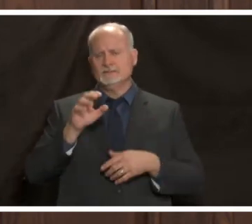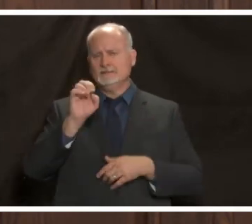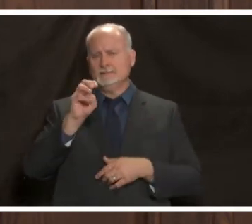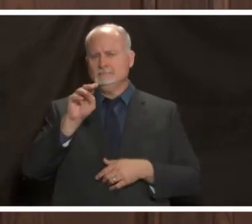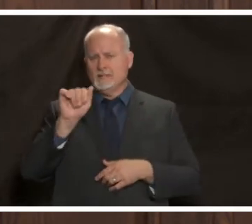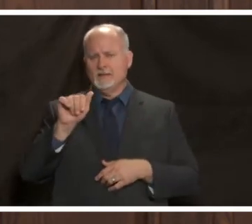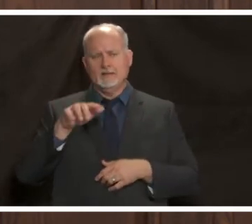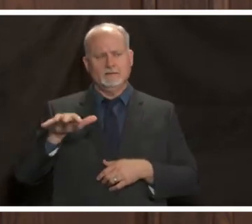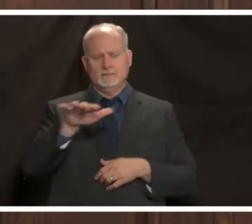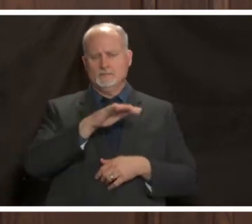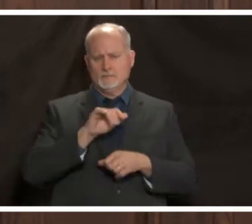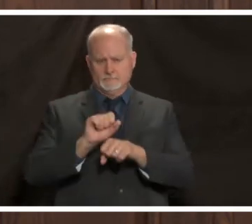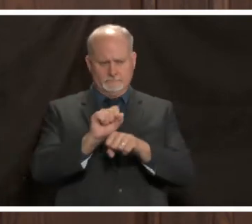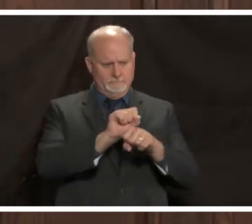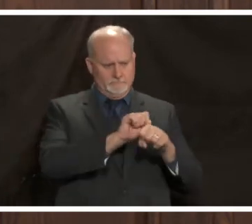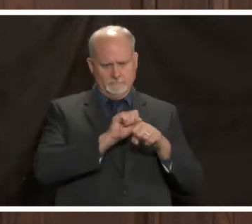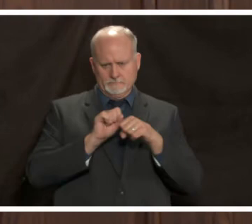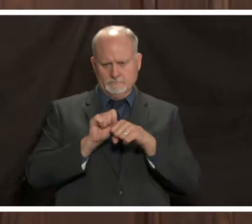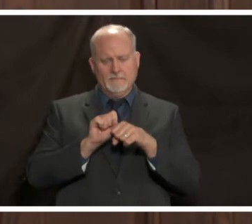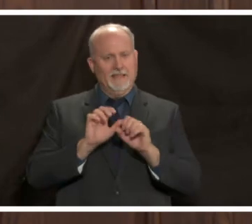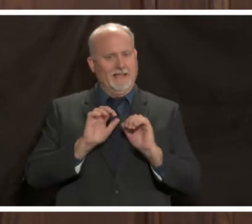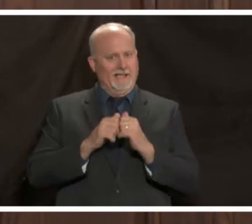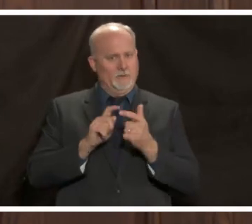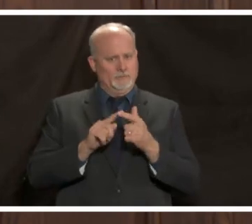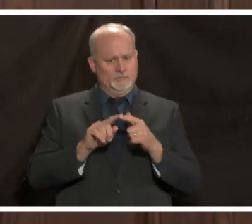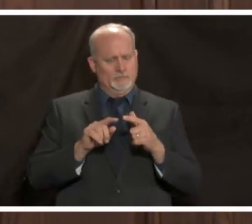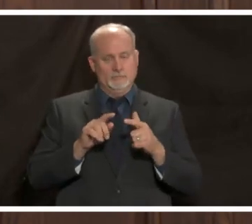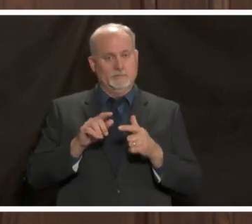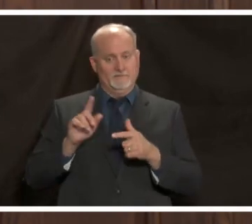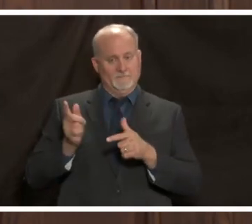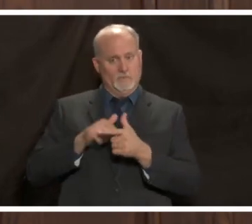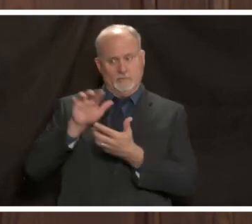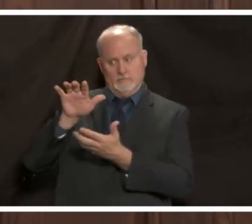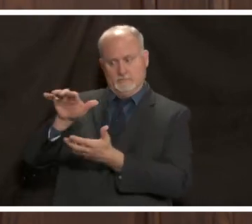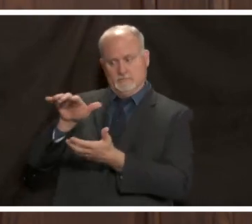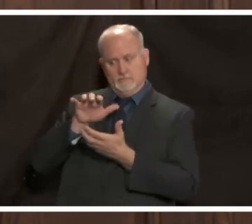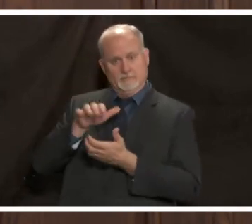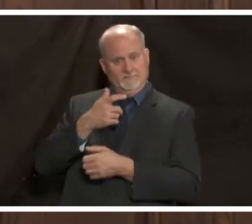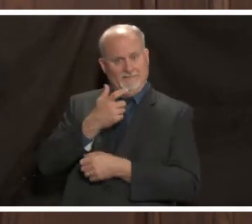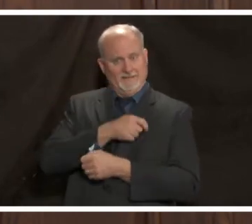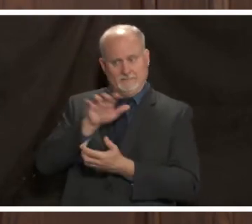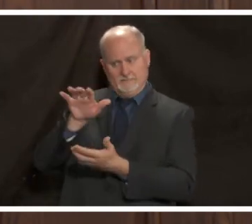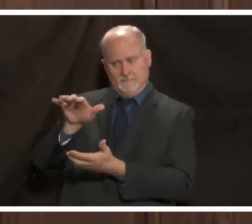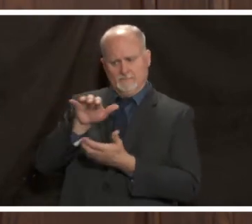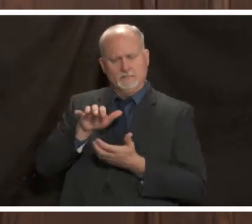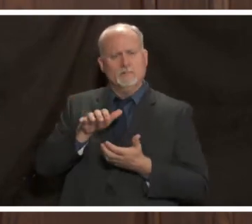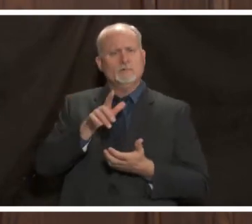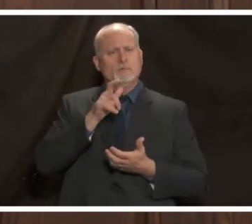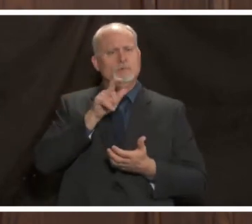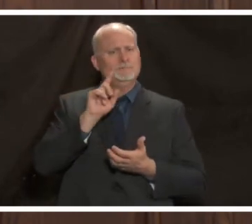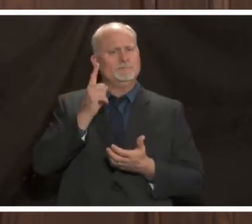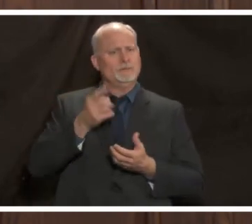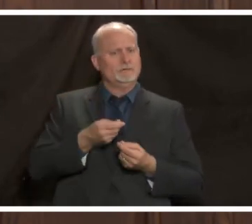on this you know how to do this first allocation of vaccines which will again as mentioned before will be mainly hospital-based